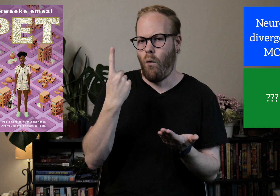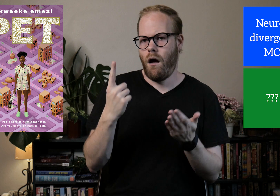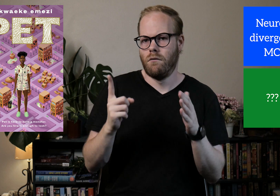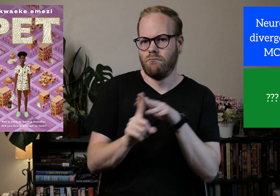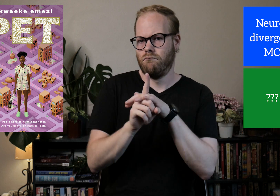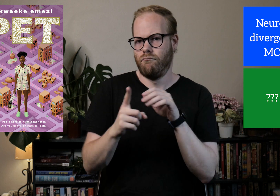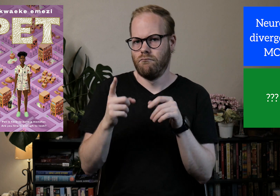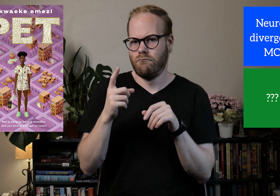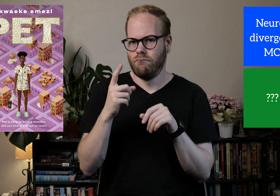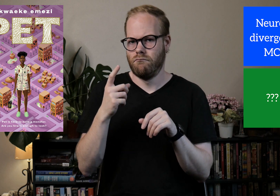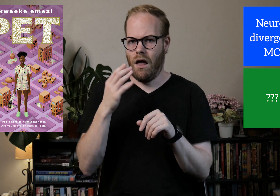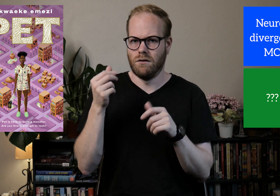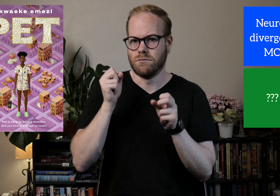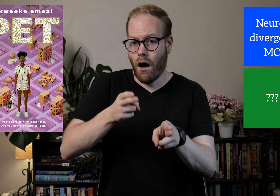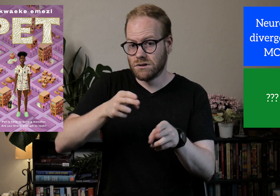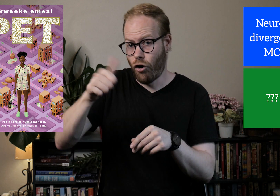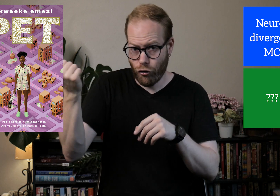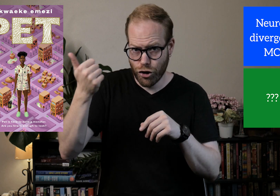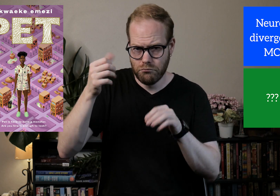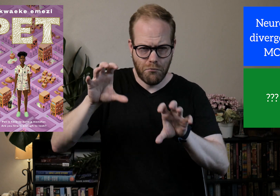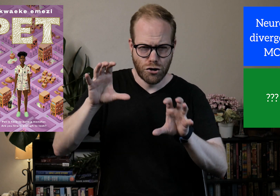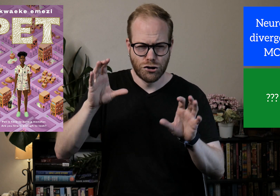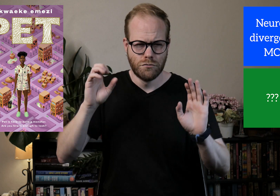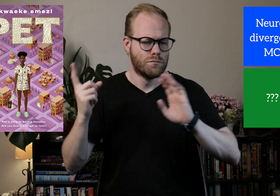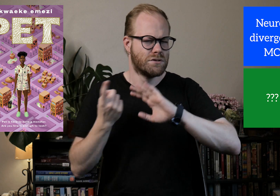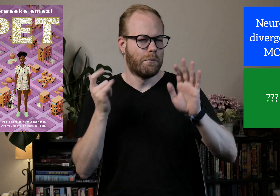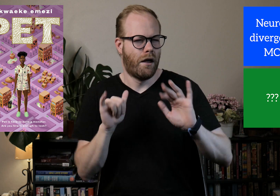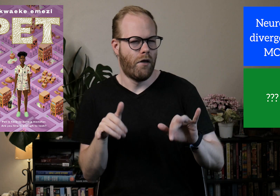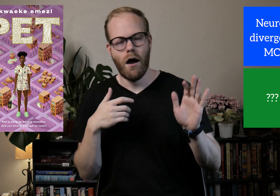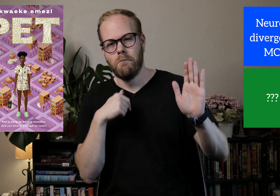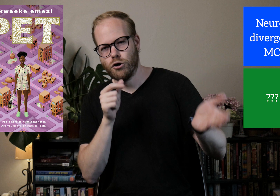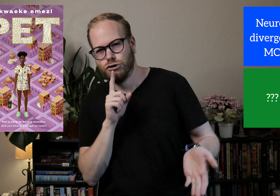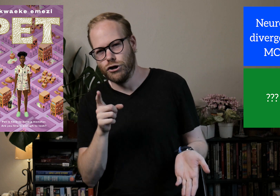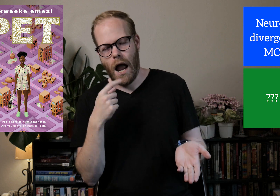One shows up, and is hunting another monster? Something like that, I'm not sure.